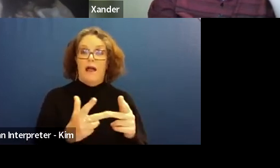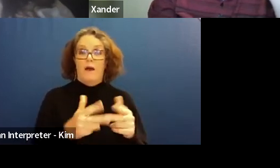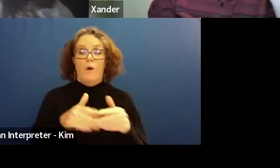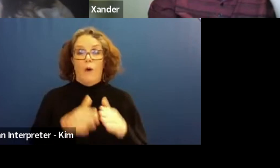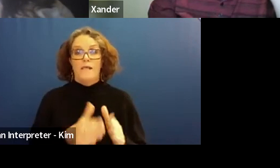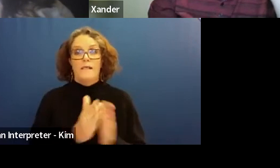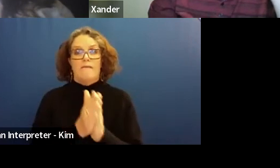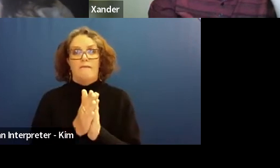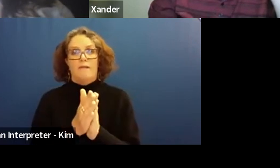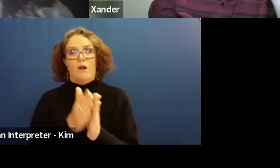tricky.